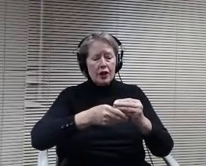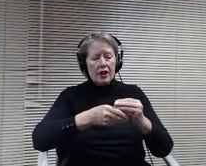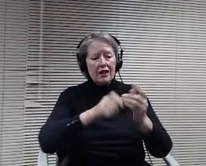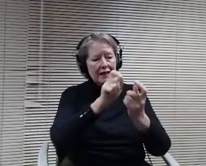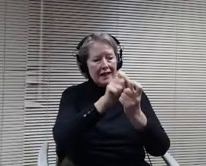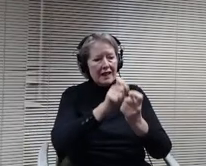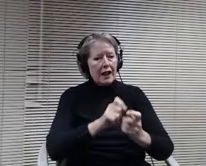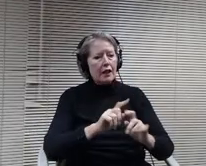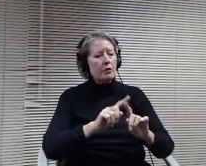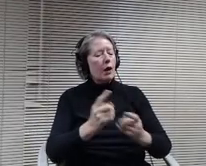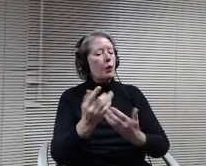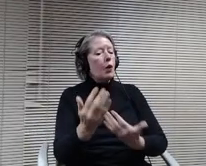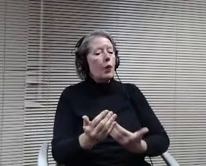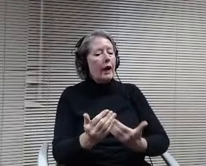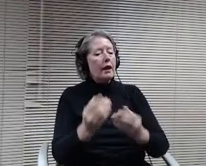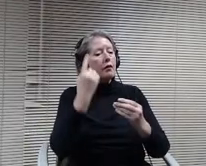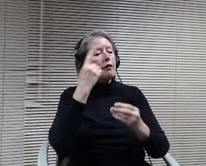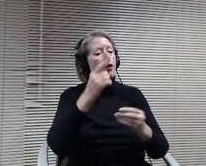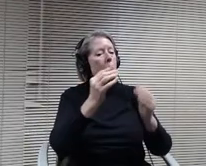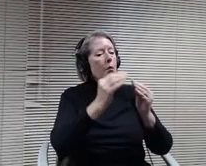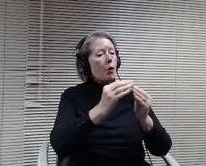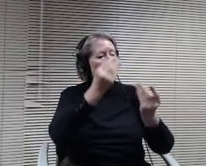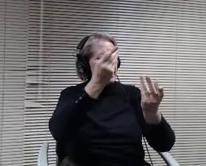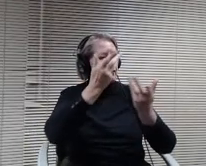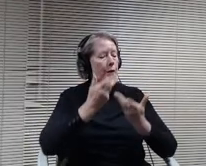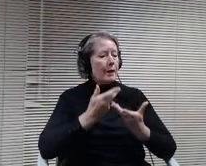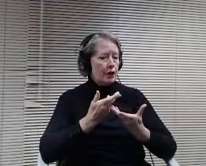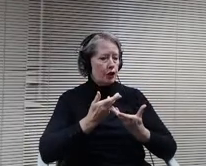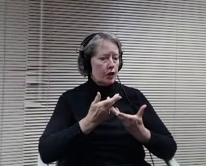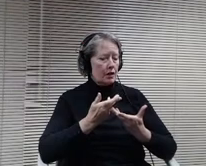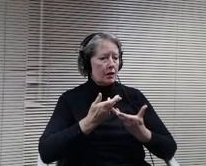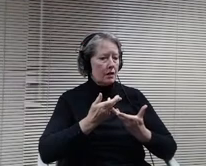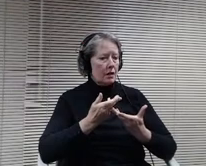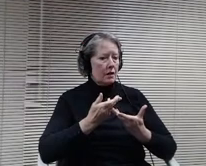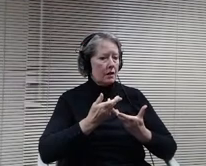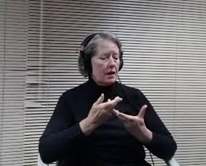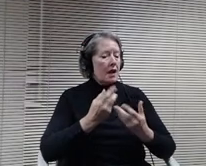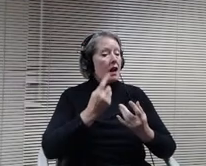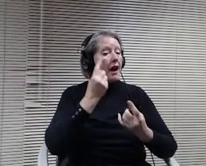information soon, so I think they're going to try to set up